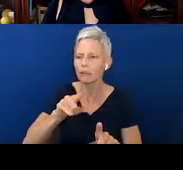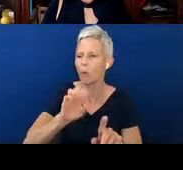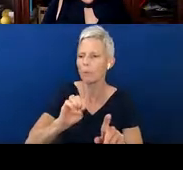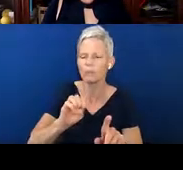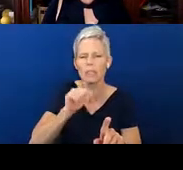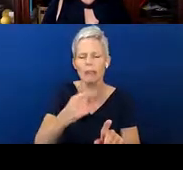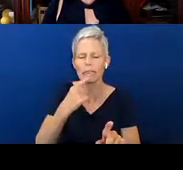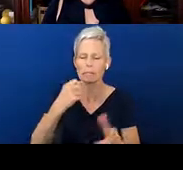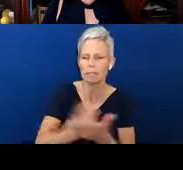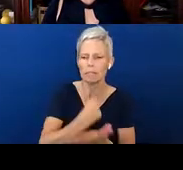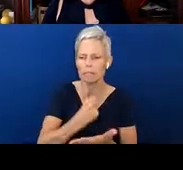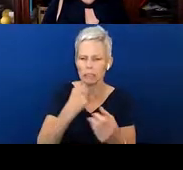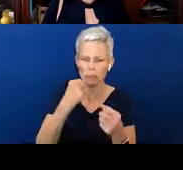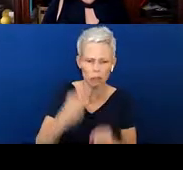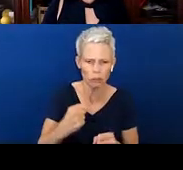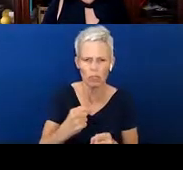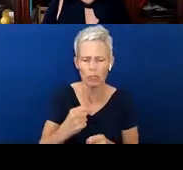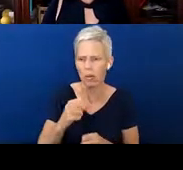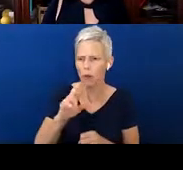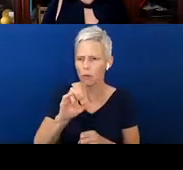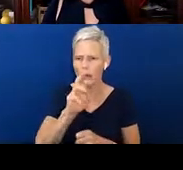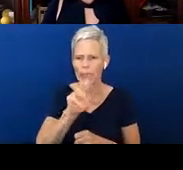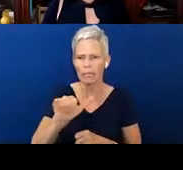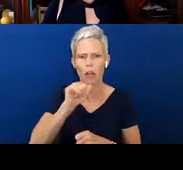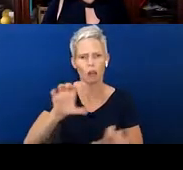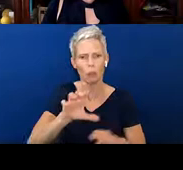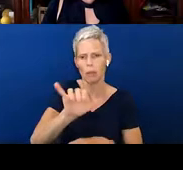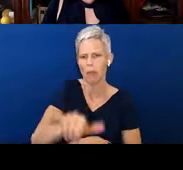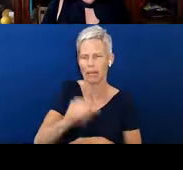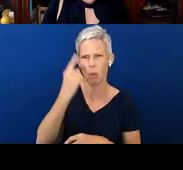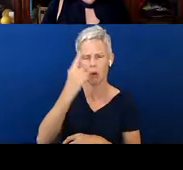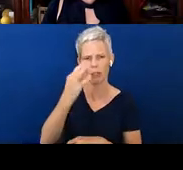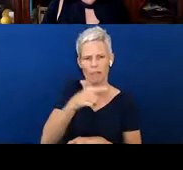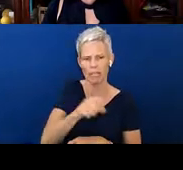Riley's not doing that. I wonder if he'll do it.” But to make us more aware of it, to help